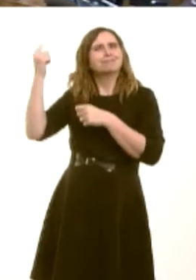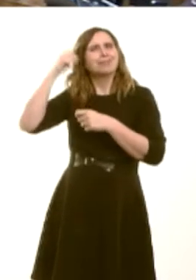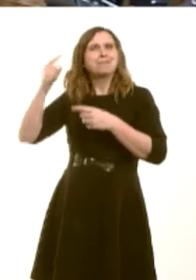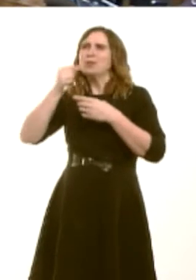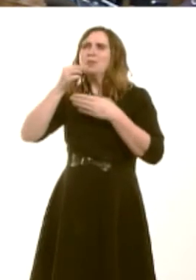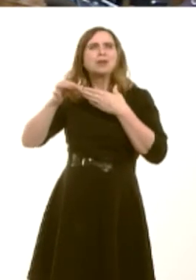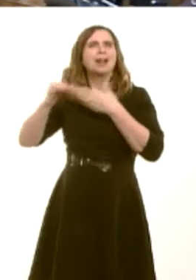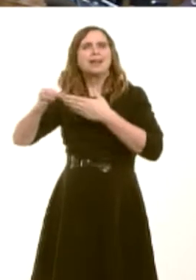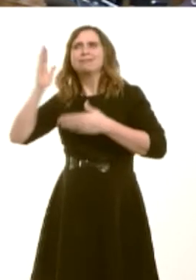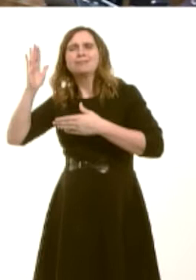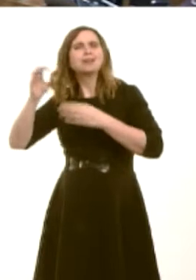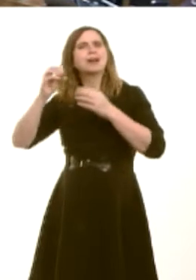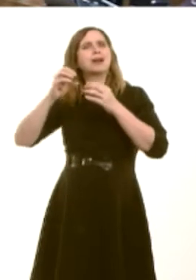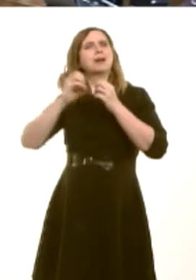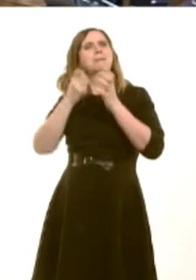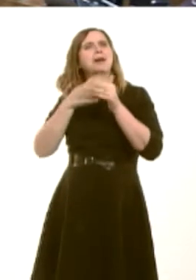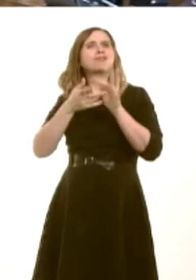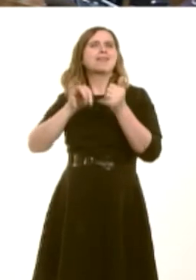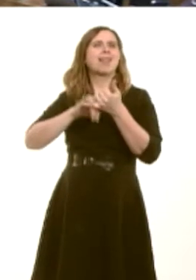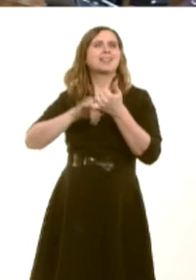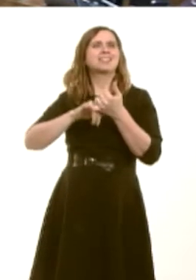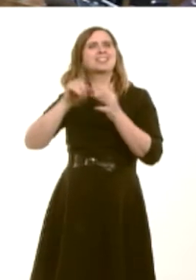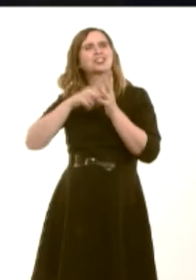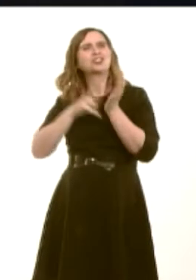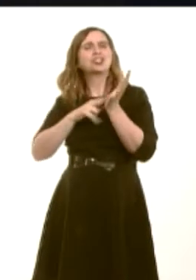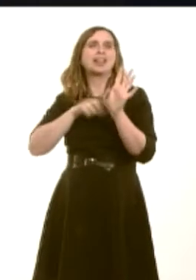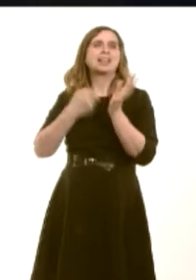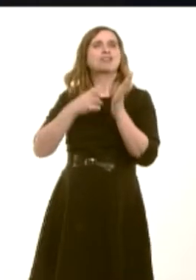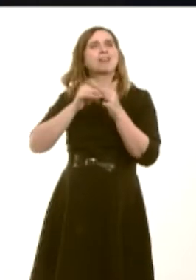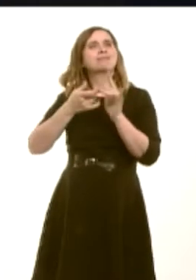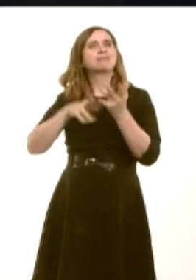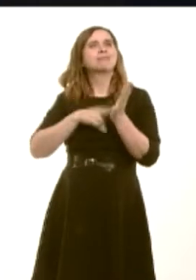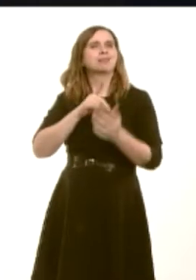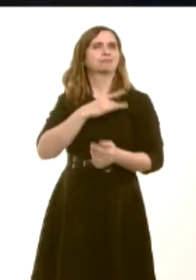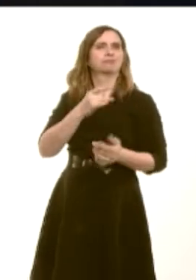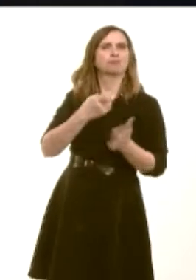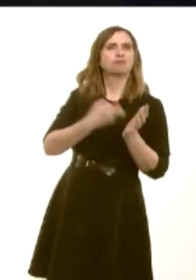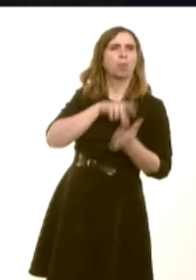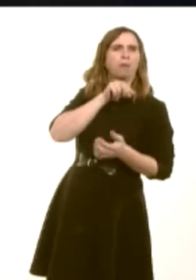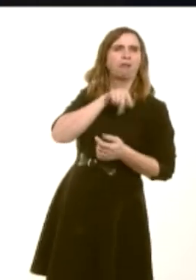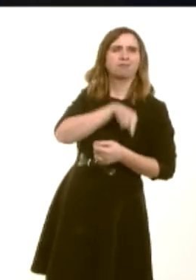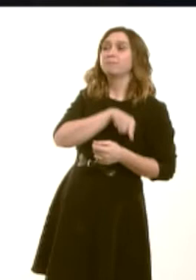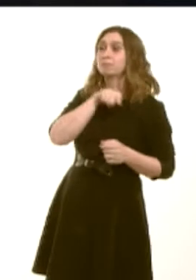Baroness Jenny Randerson of Roath Park. Will you, First Minister, give a guarantee that